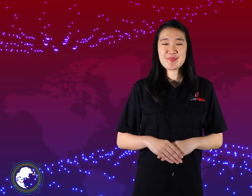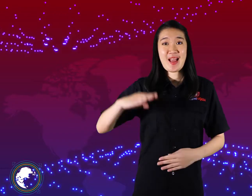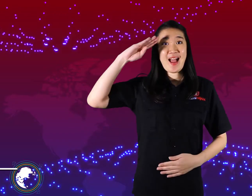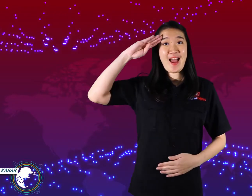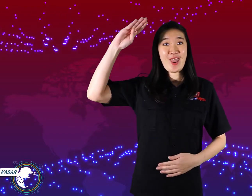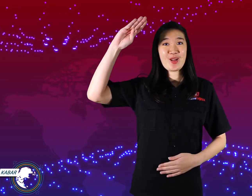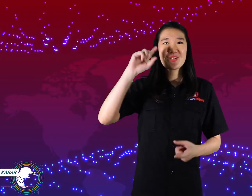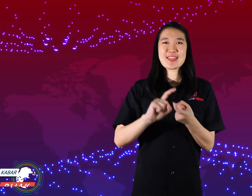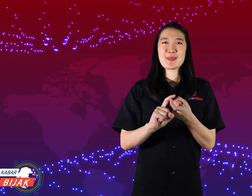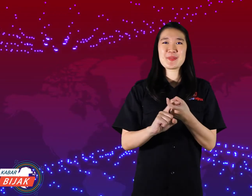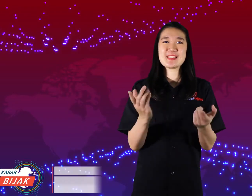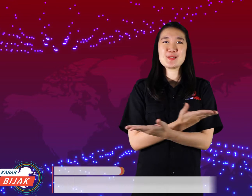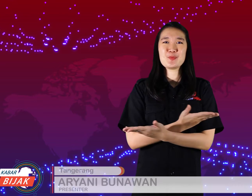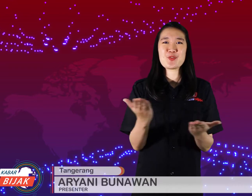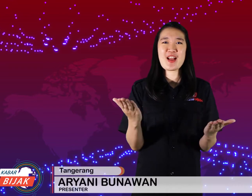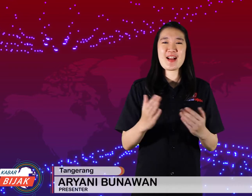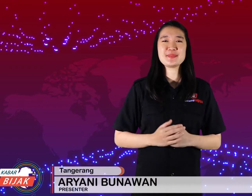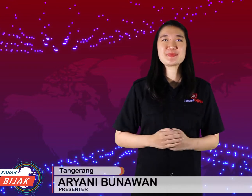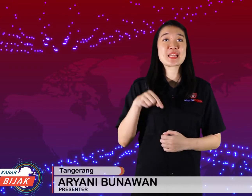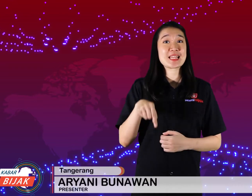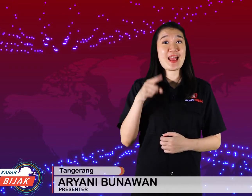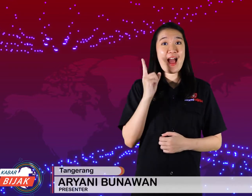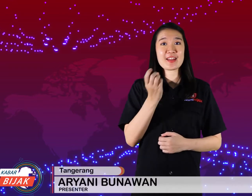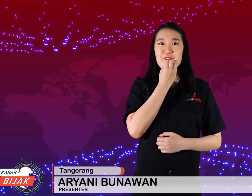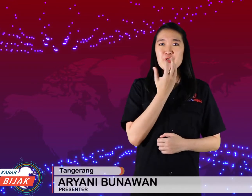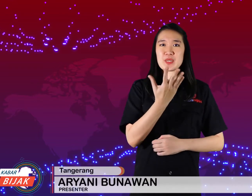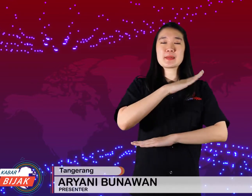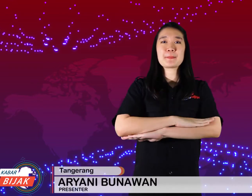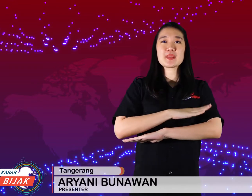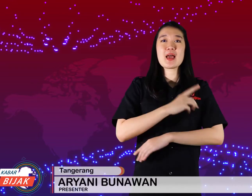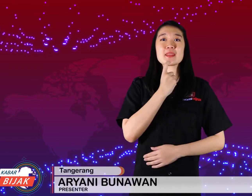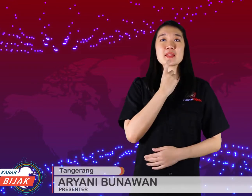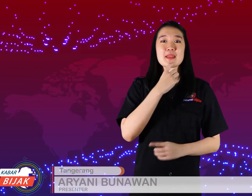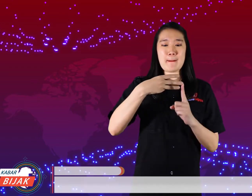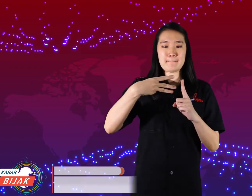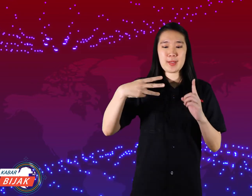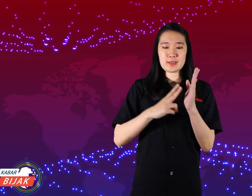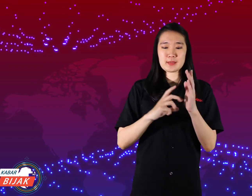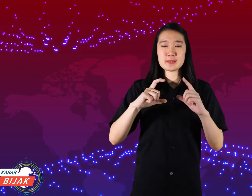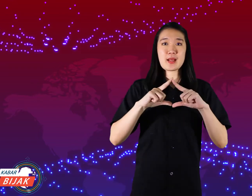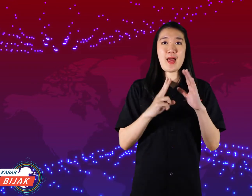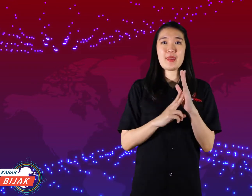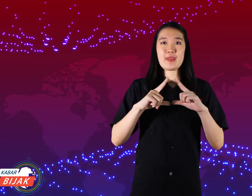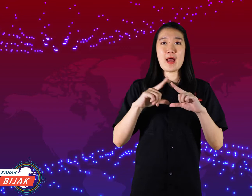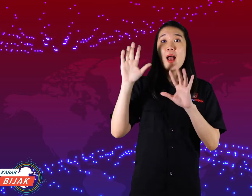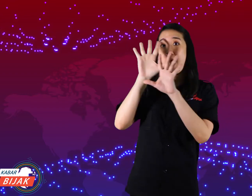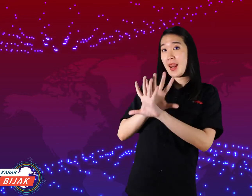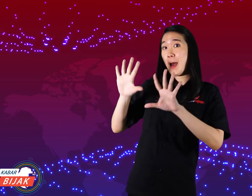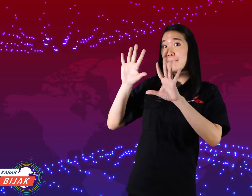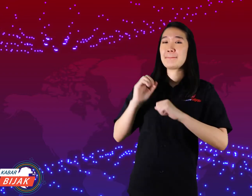Hello my friends. Today's news information about natural disasters.